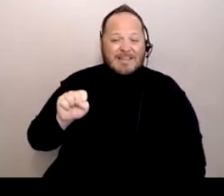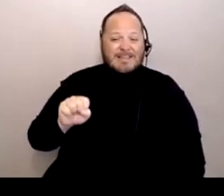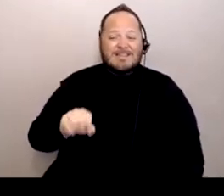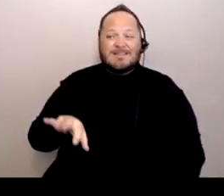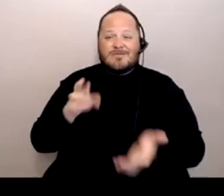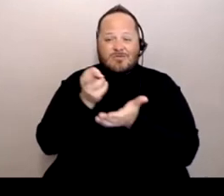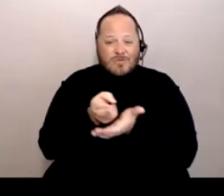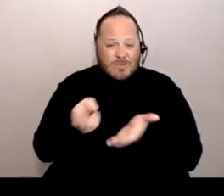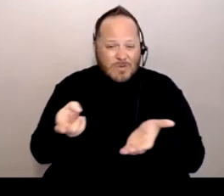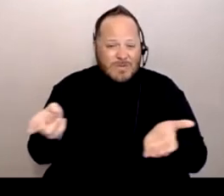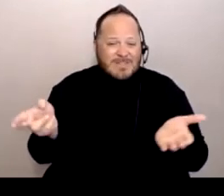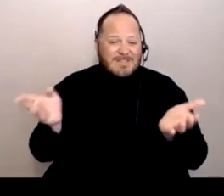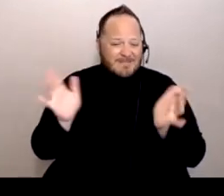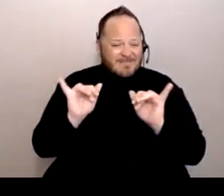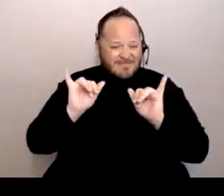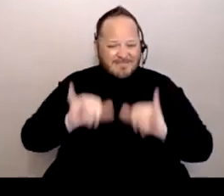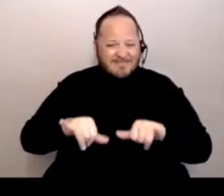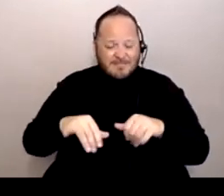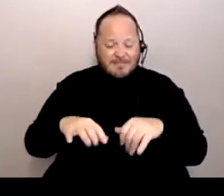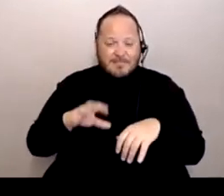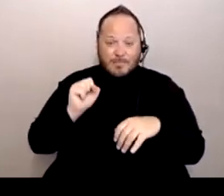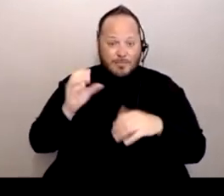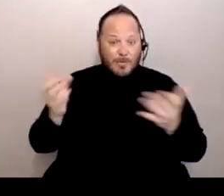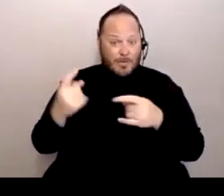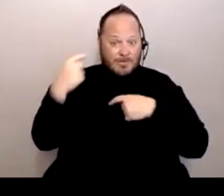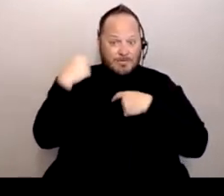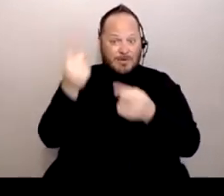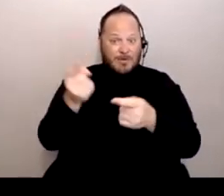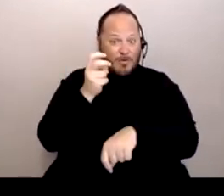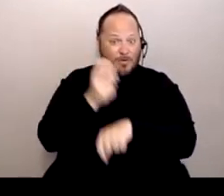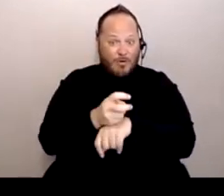So what's been very hard is to streamline because it's like, how can you